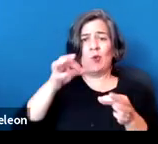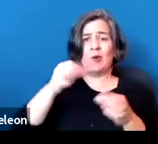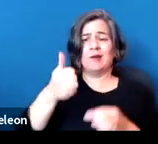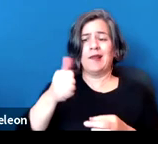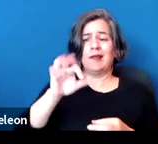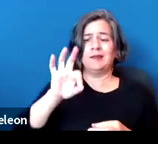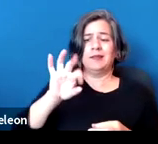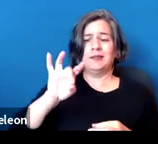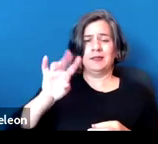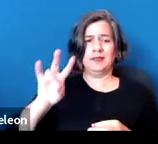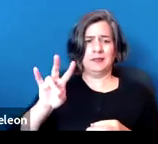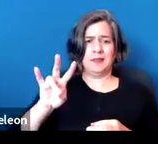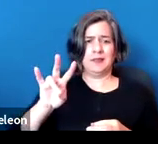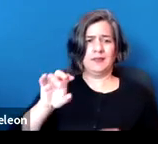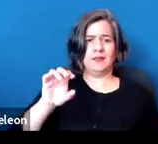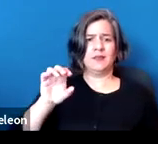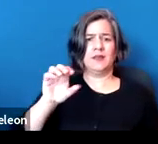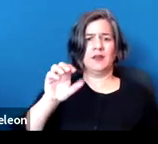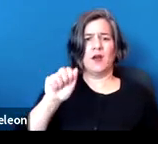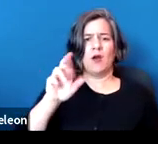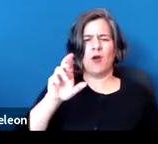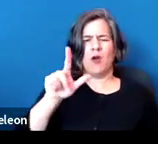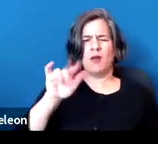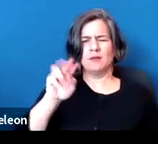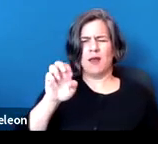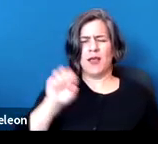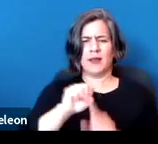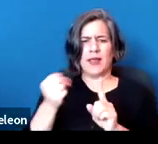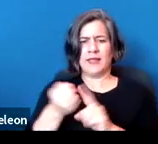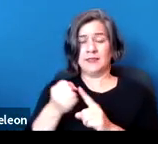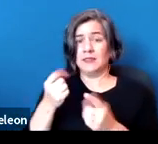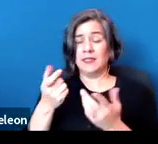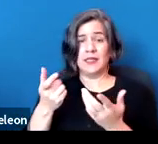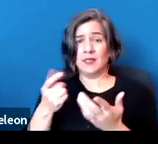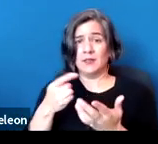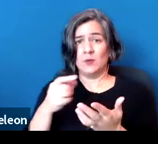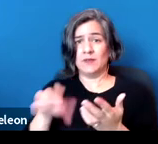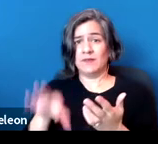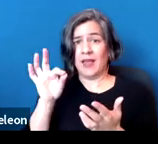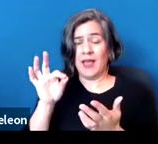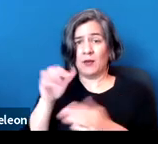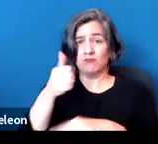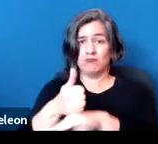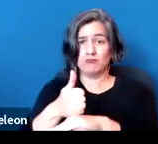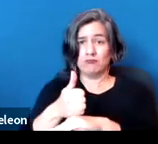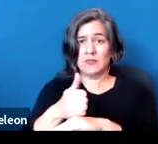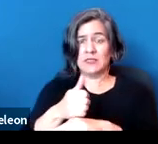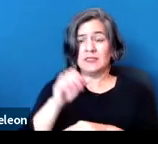It's a case called the Arline case, and what it held was that that disability of tuberculosis,